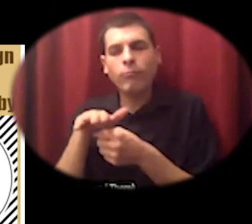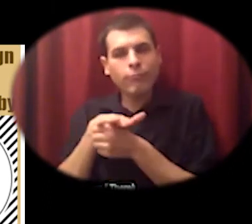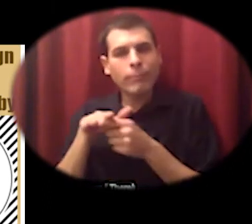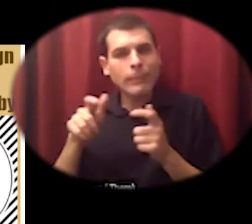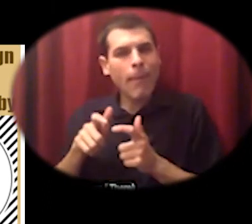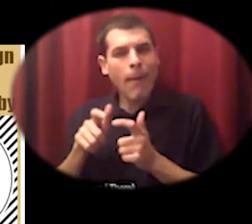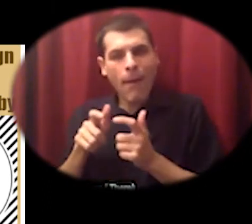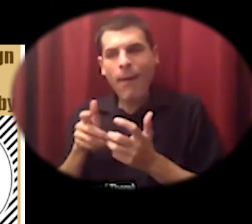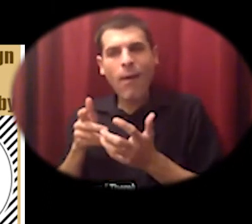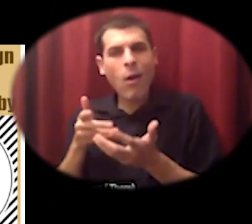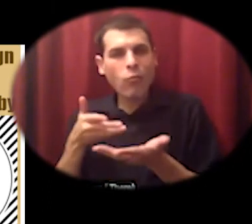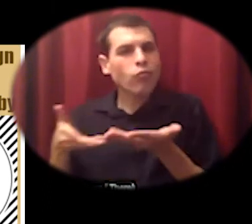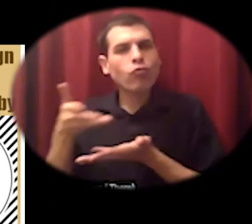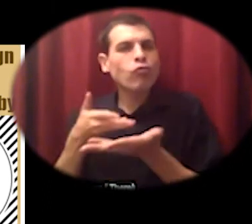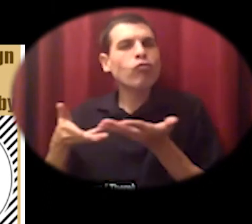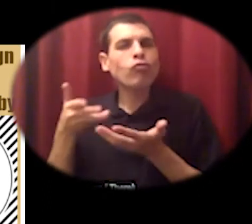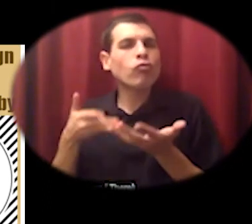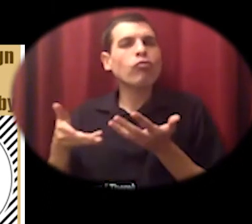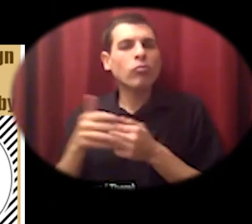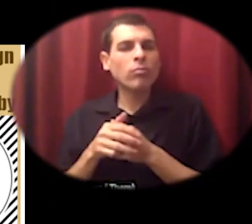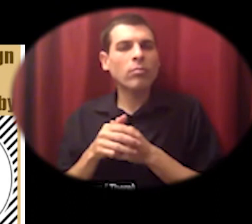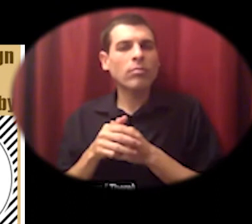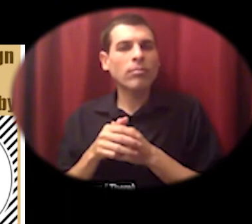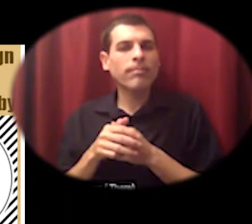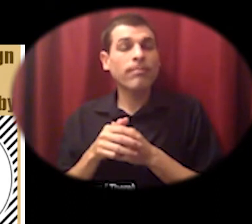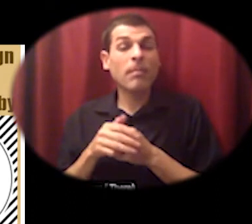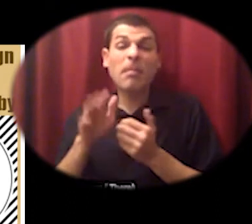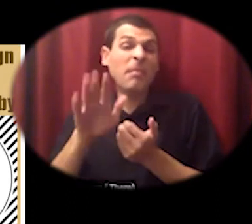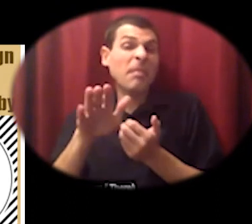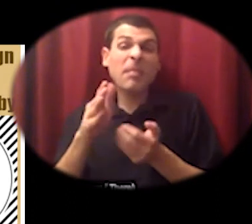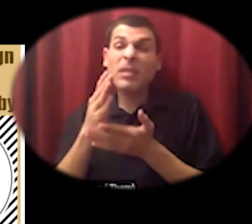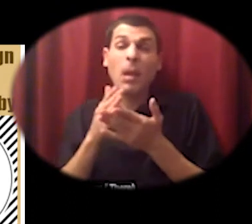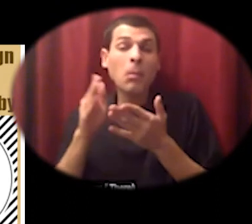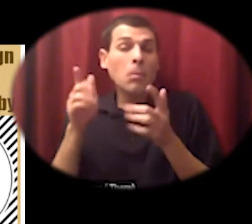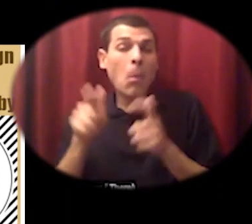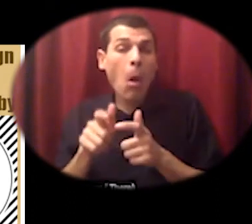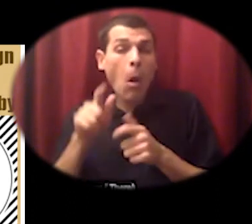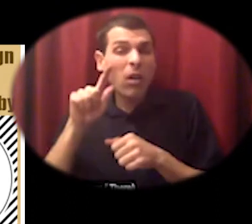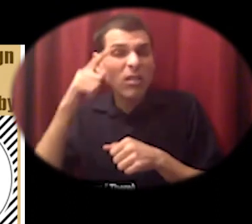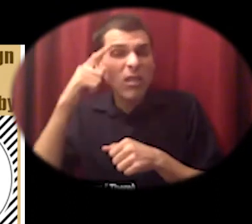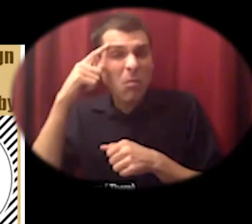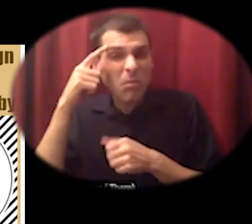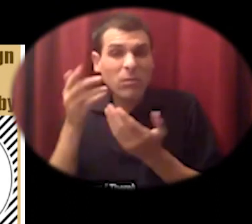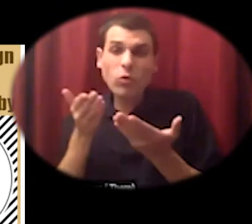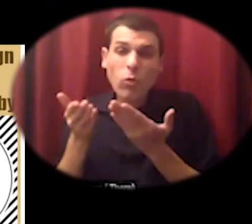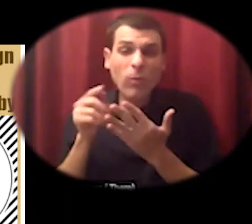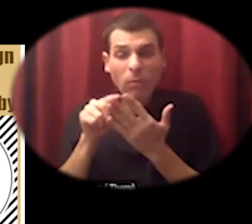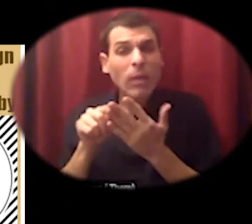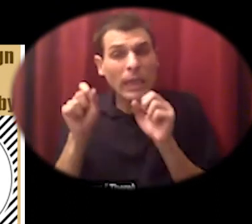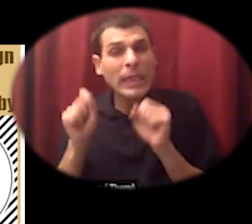uh by a bit more working together much of these aspects are for